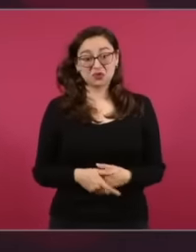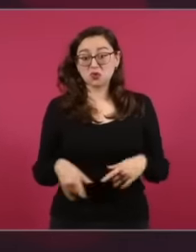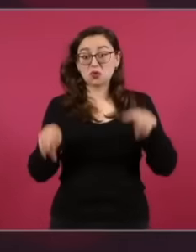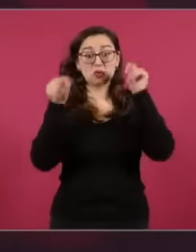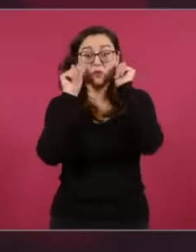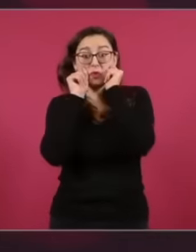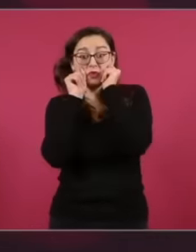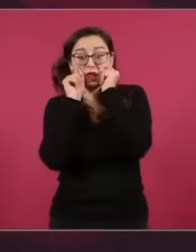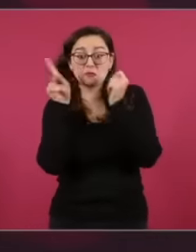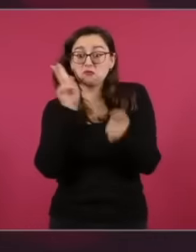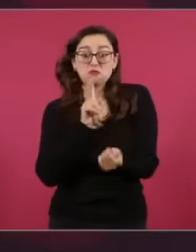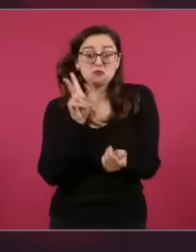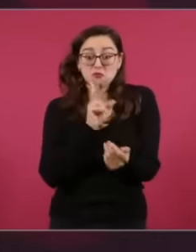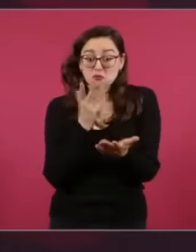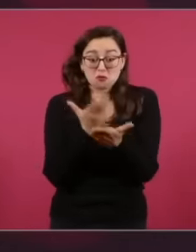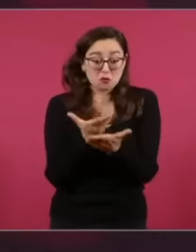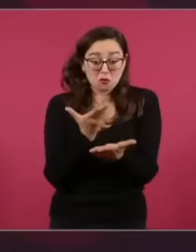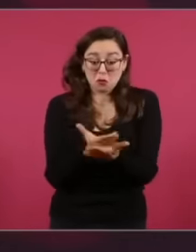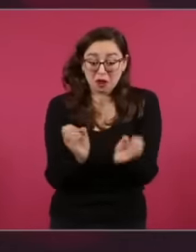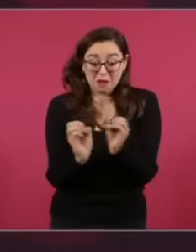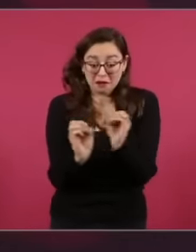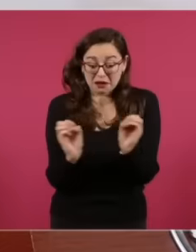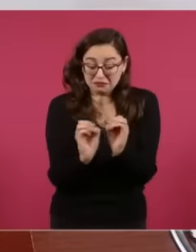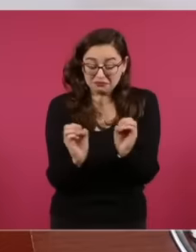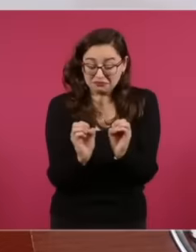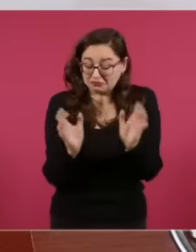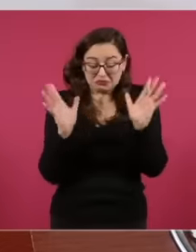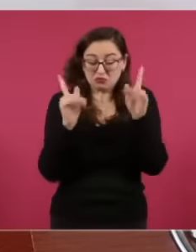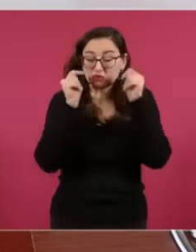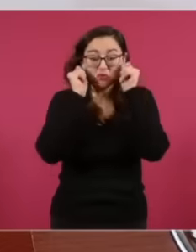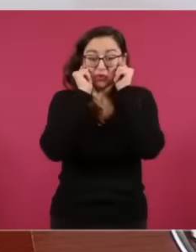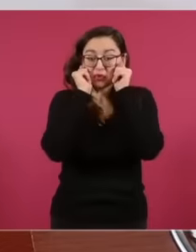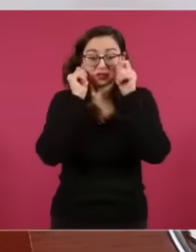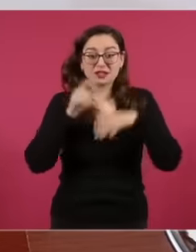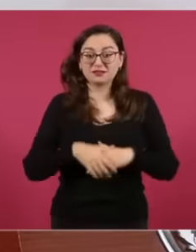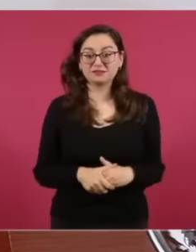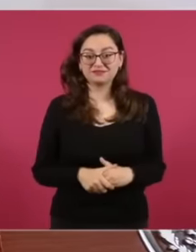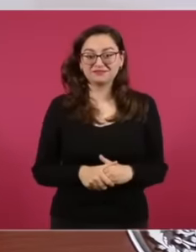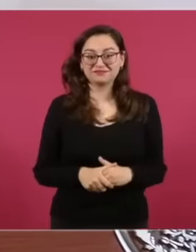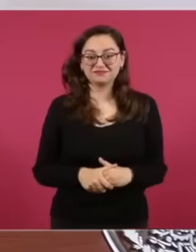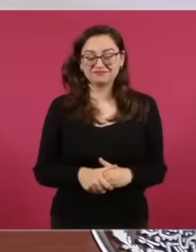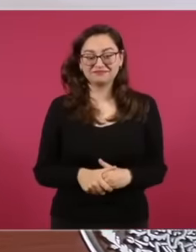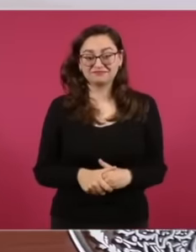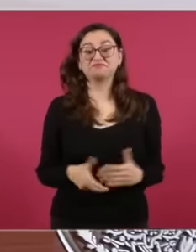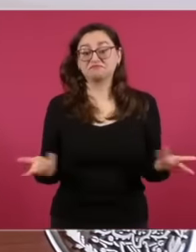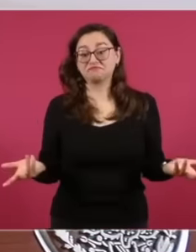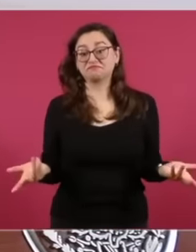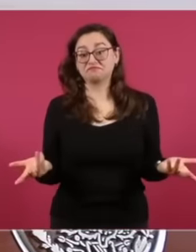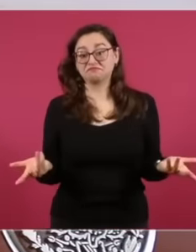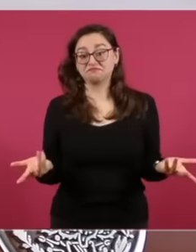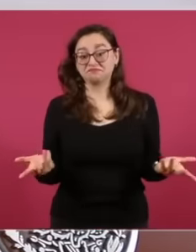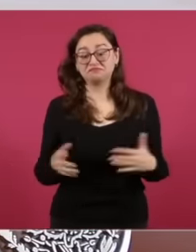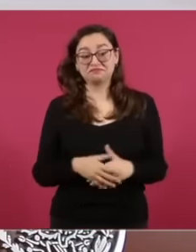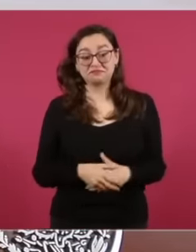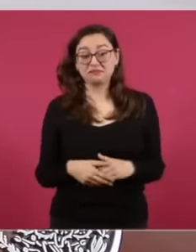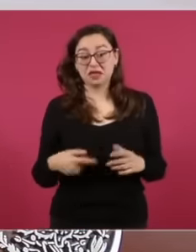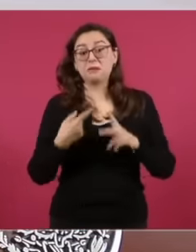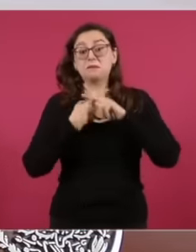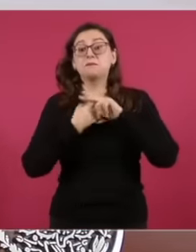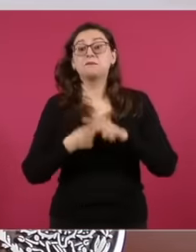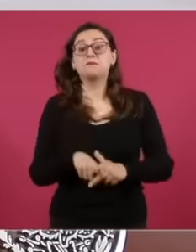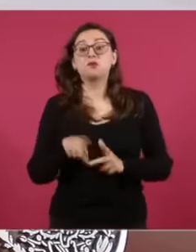Hernández accusing the army without evidence was published in